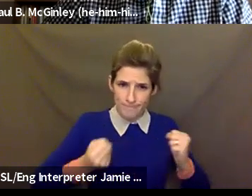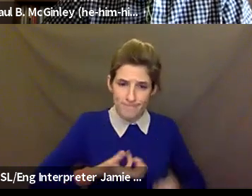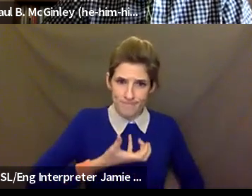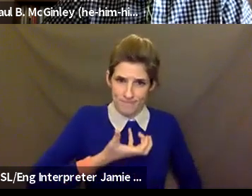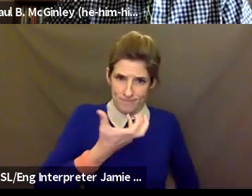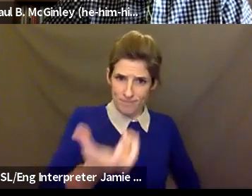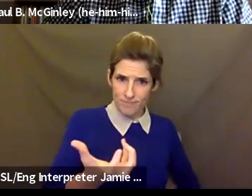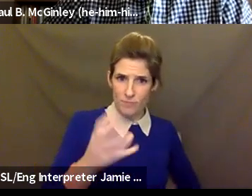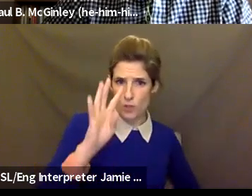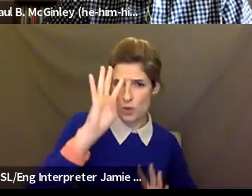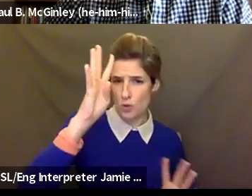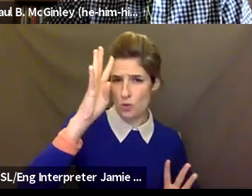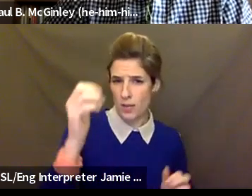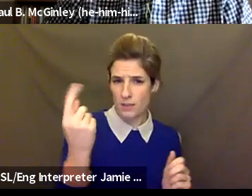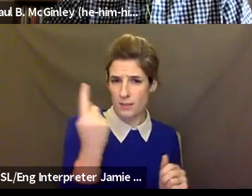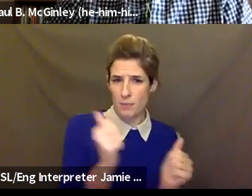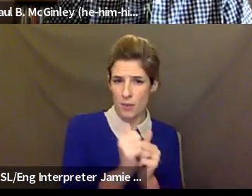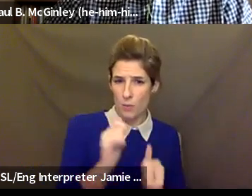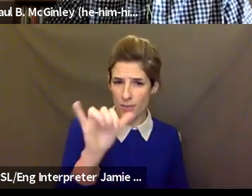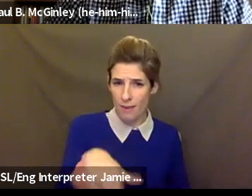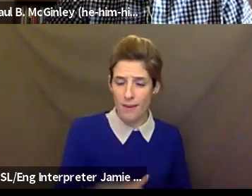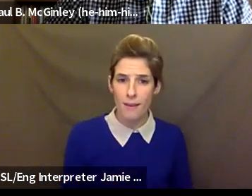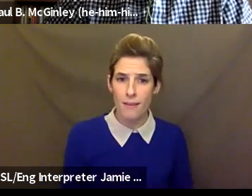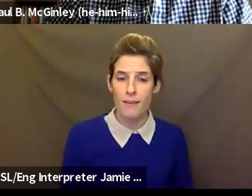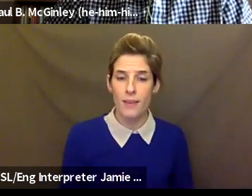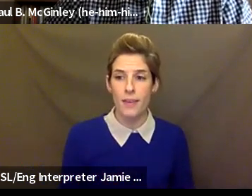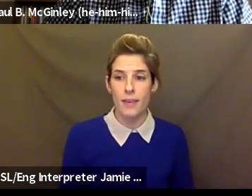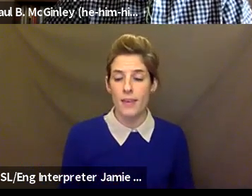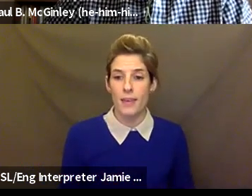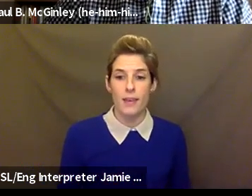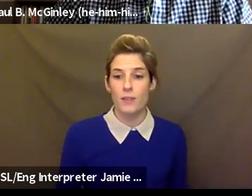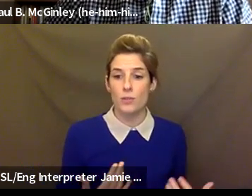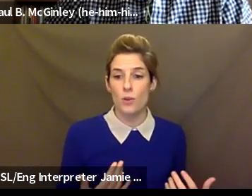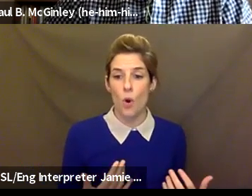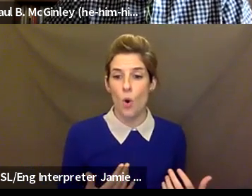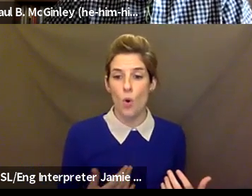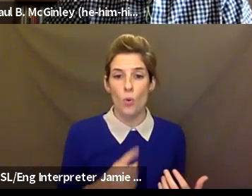to create that on us. So getting them to think like an artist, to